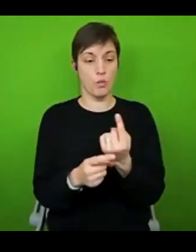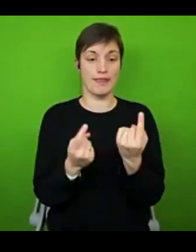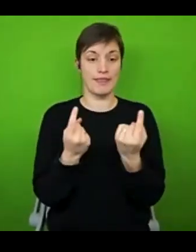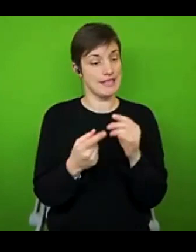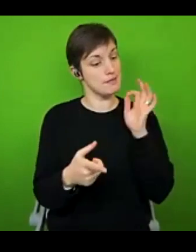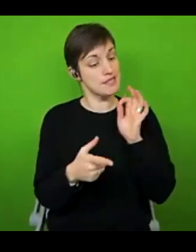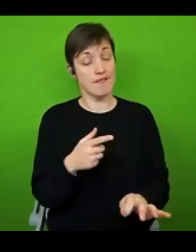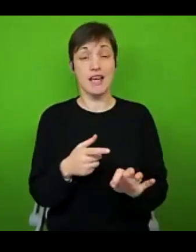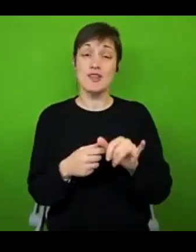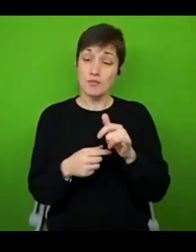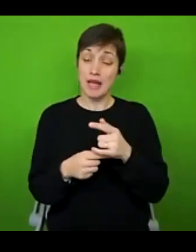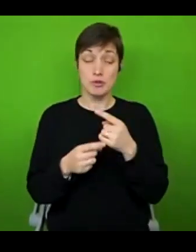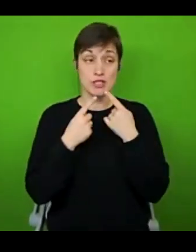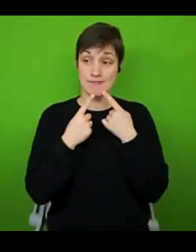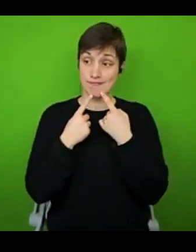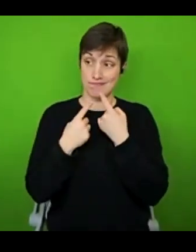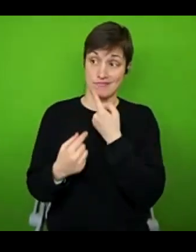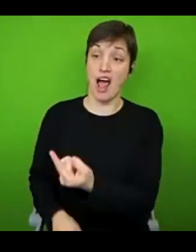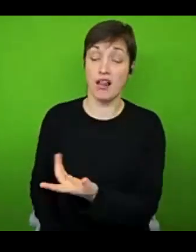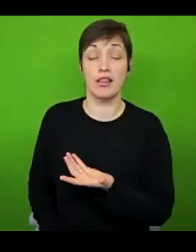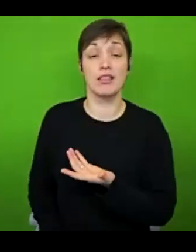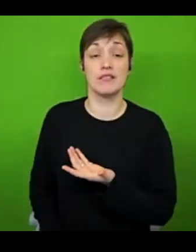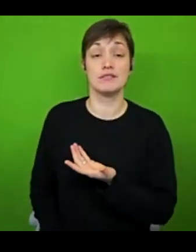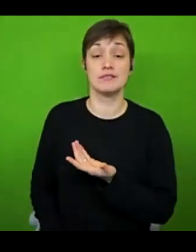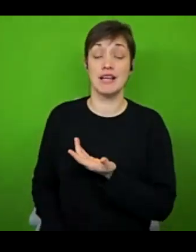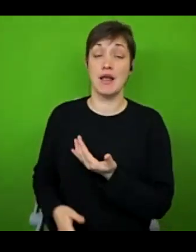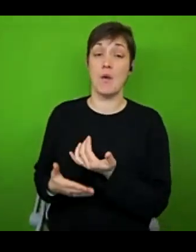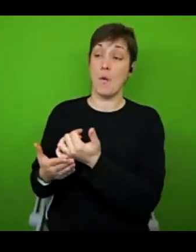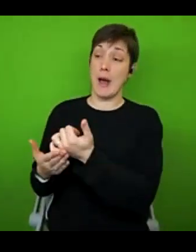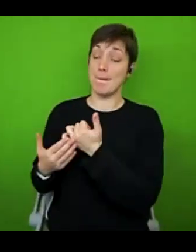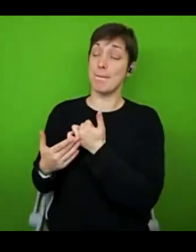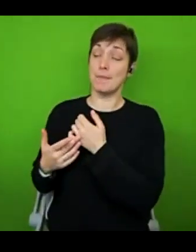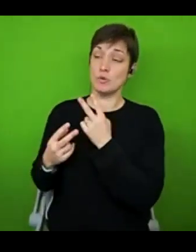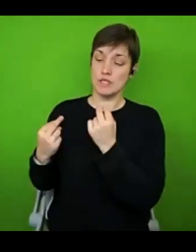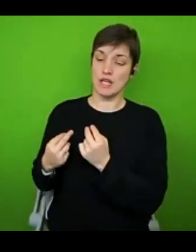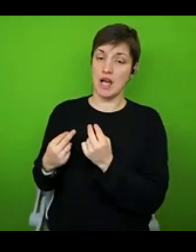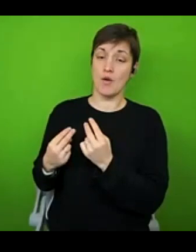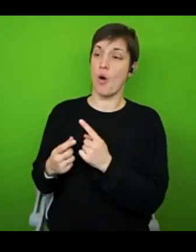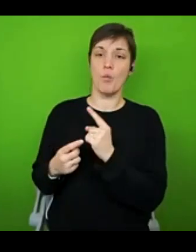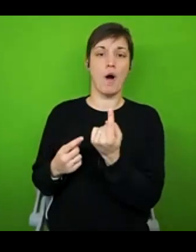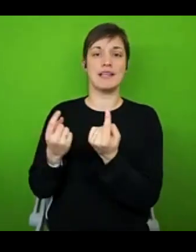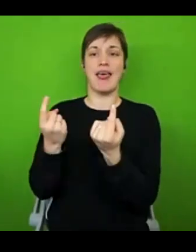verbalising that and helping people to see that. doing one thing is never just doing one thing, when you have a chronic